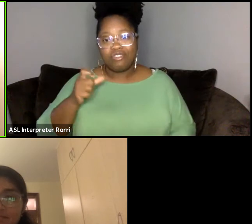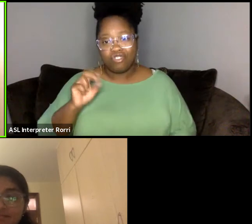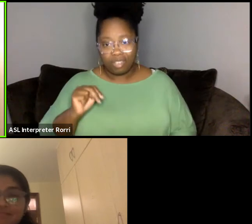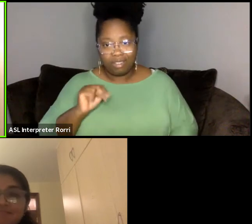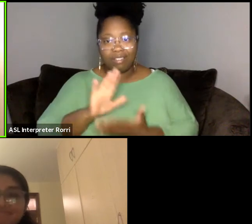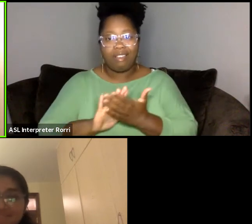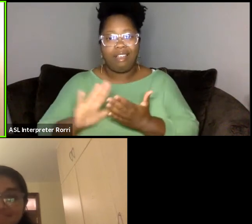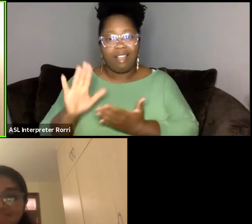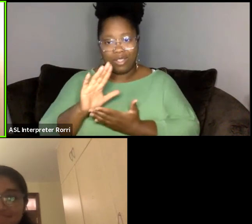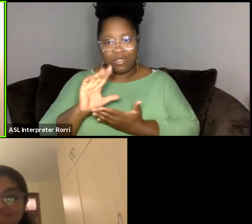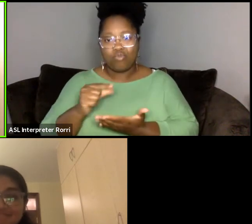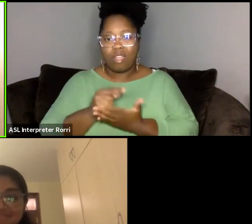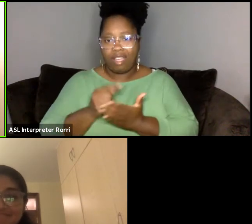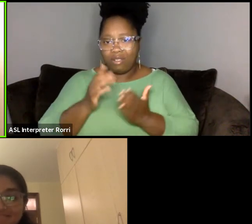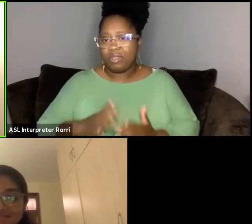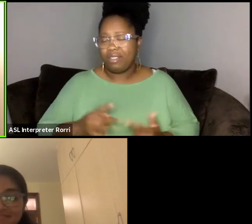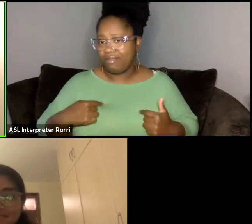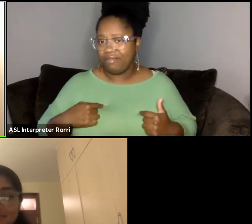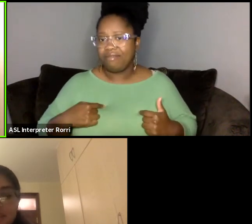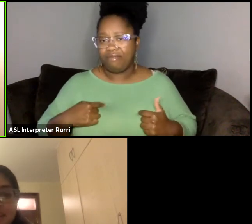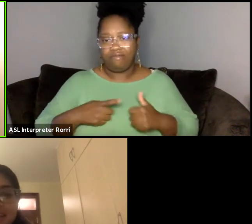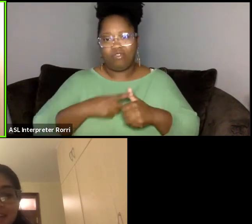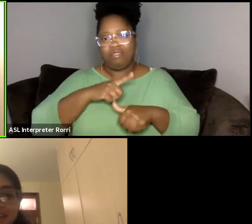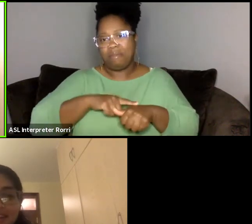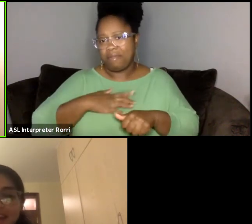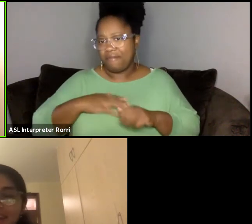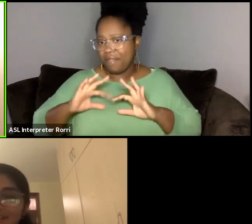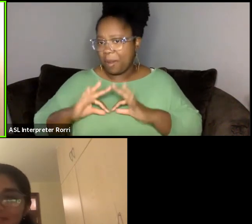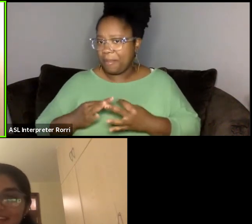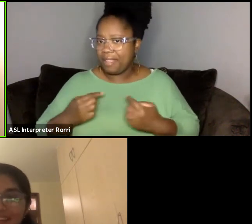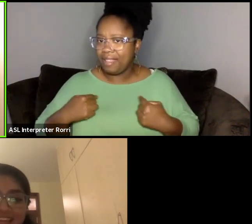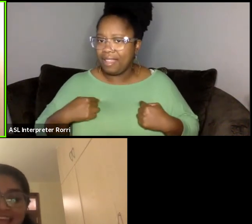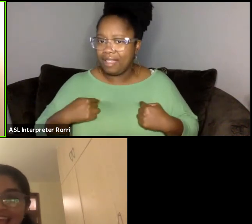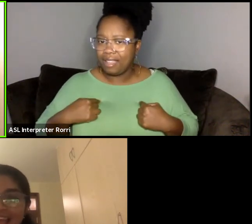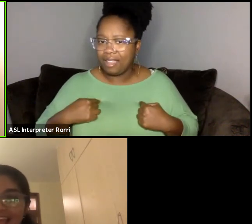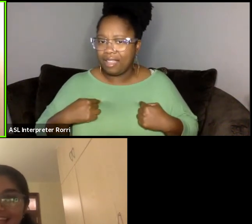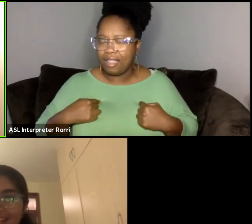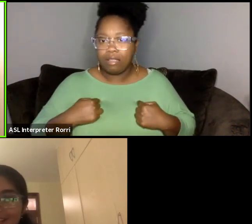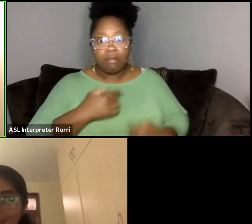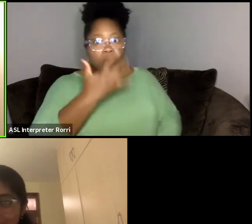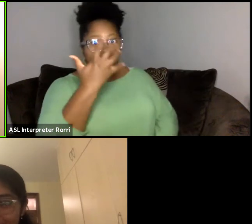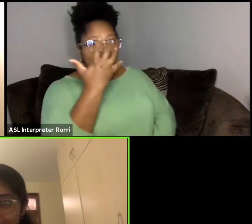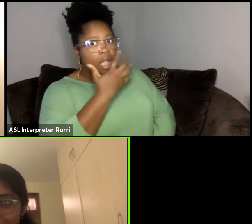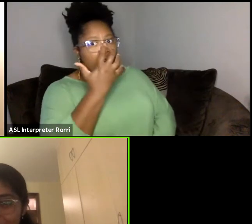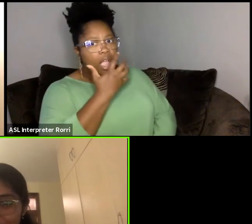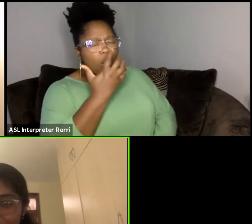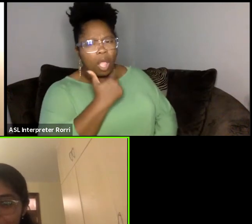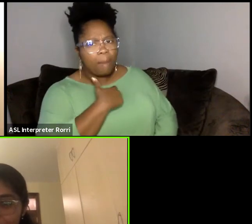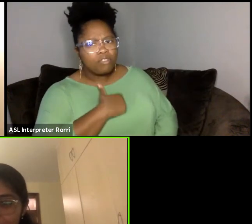And, you know, just in learning about- Sorry, I don't mean to interrupt you,